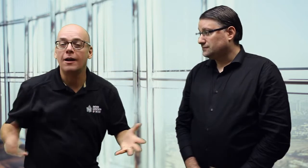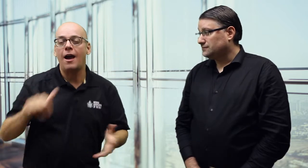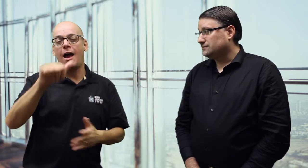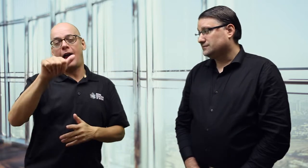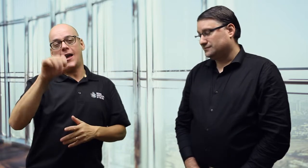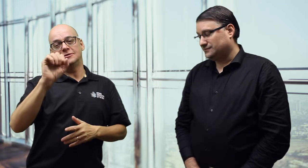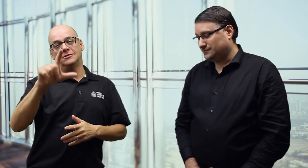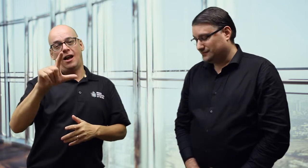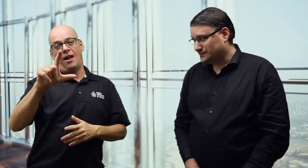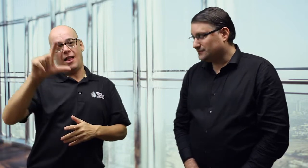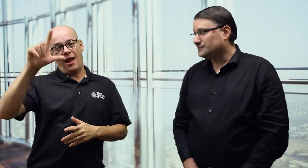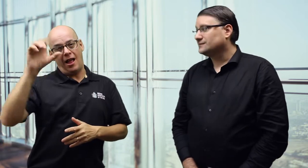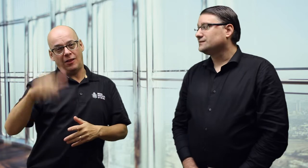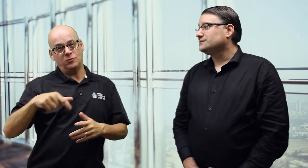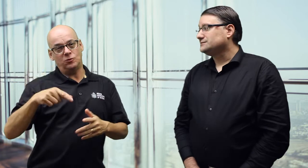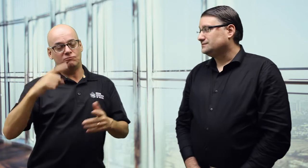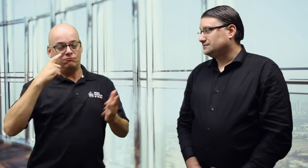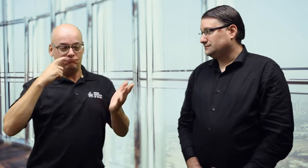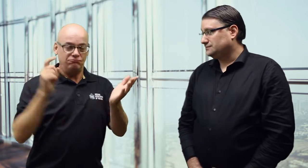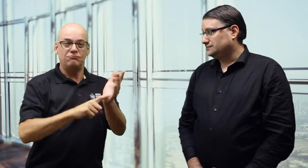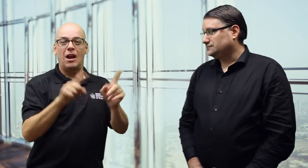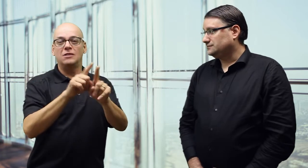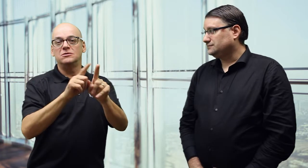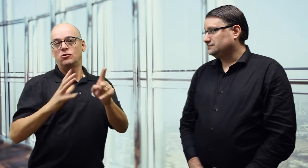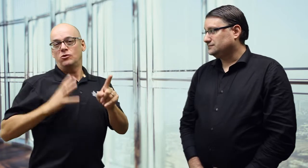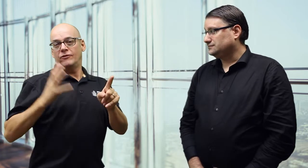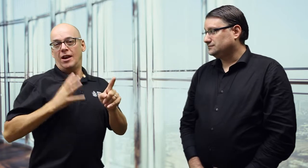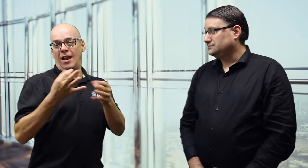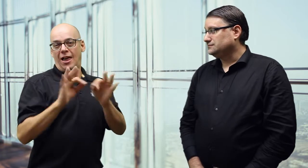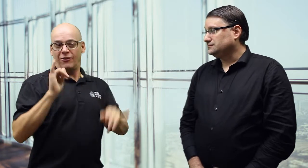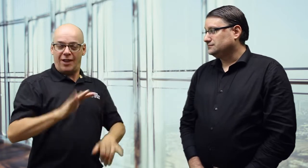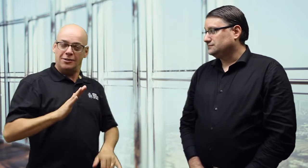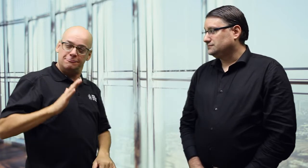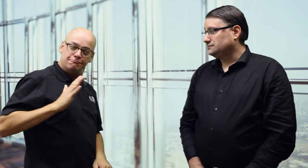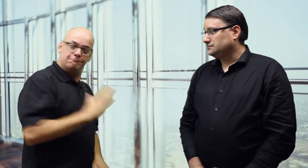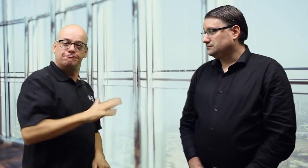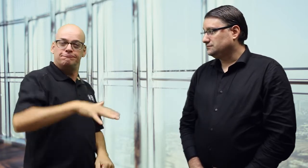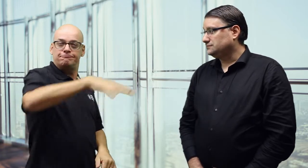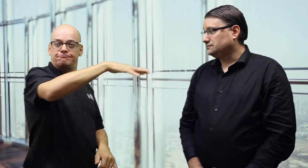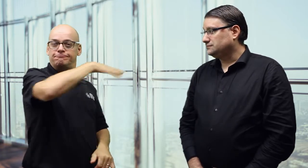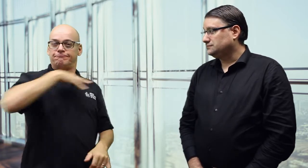The official recognition of ASL and LSQ!